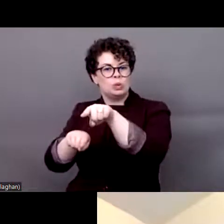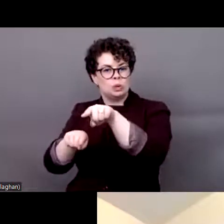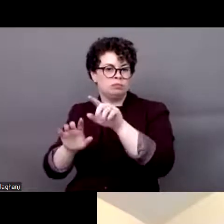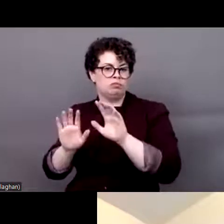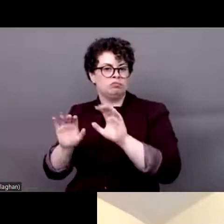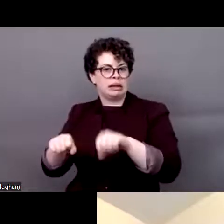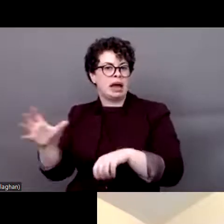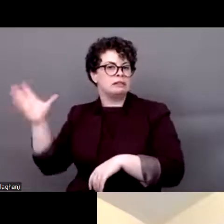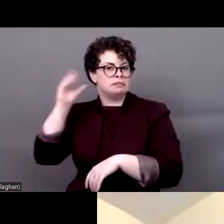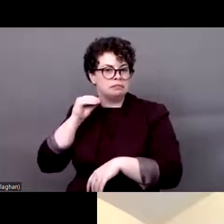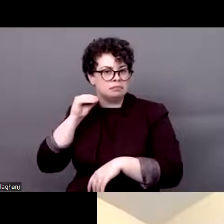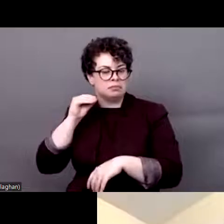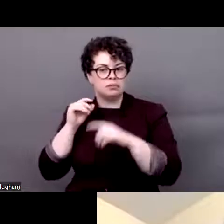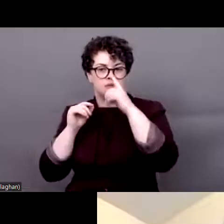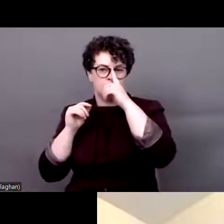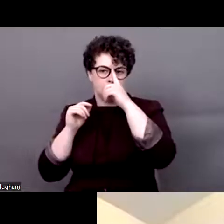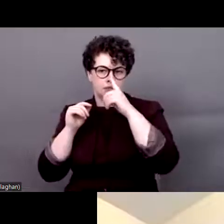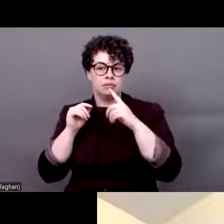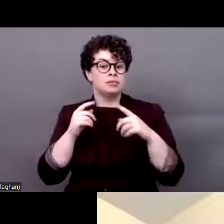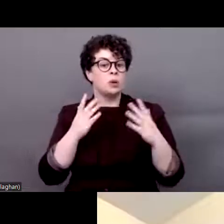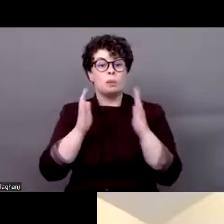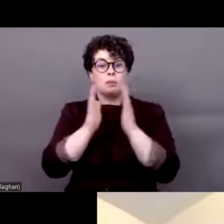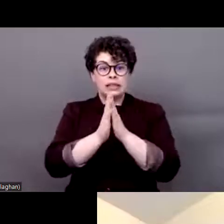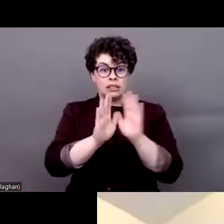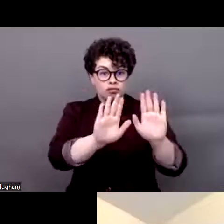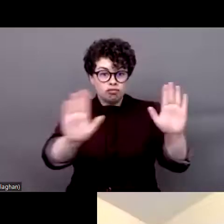and you can select the language of